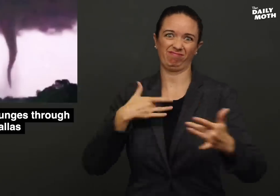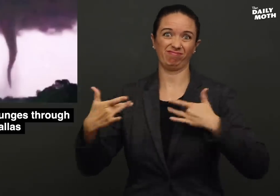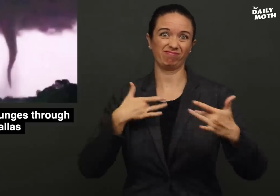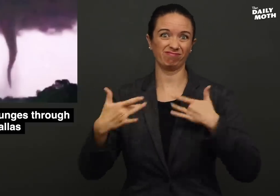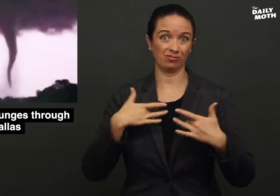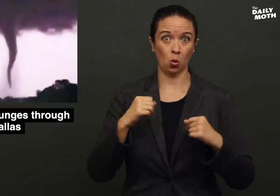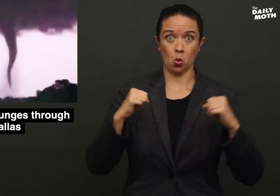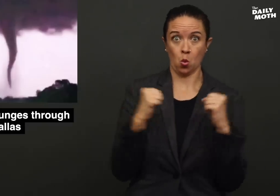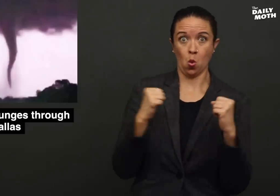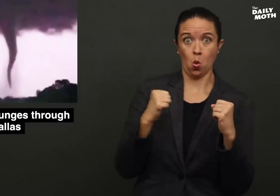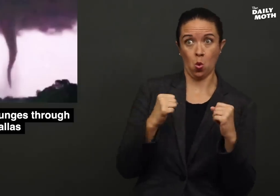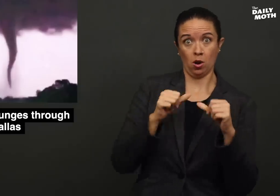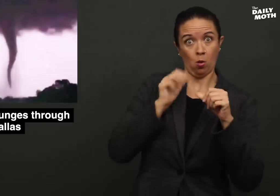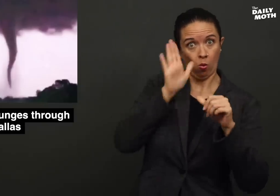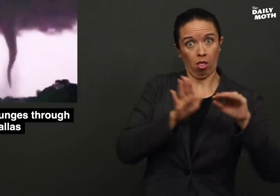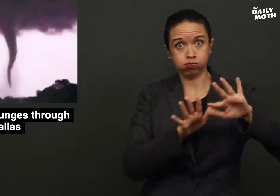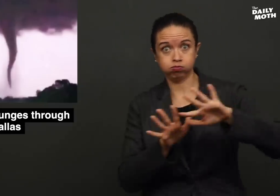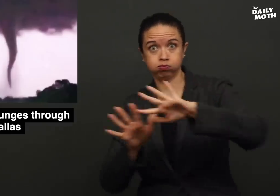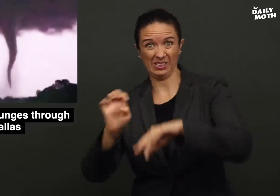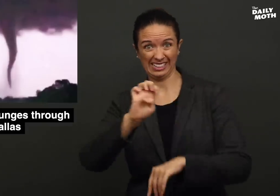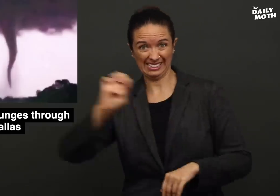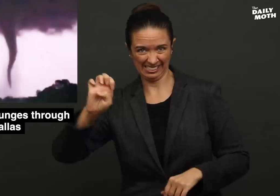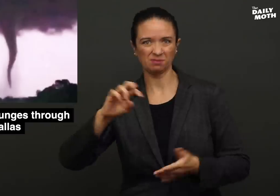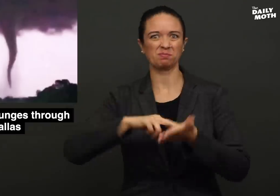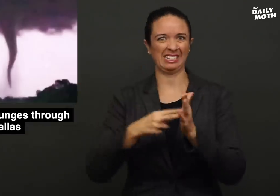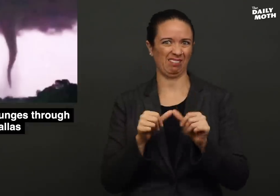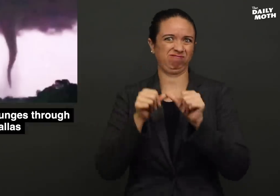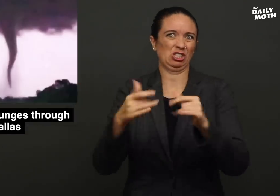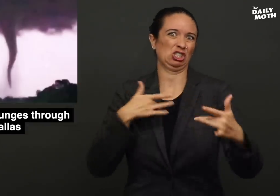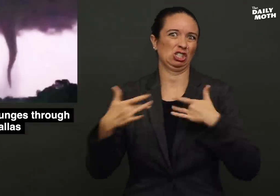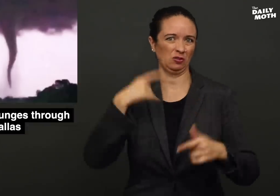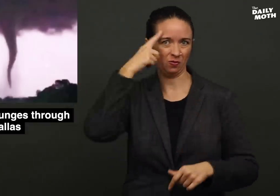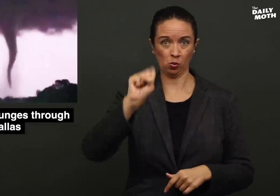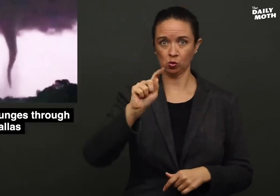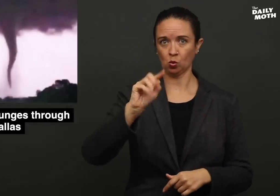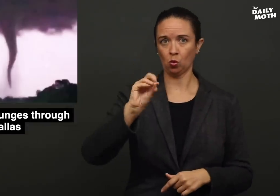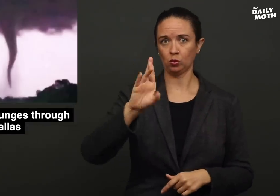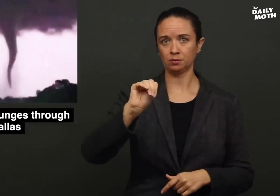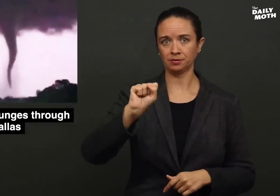a concern as the cold continues to sweep east.